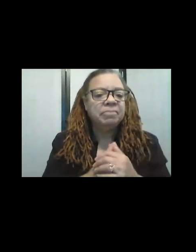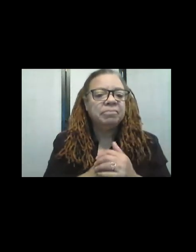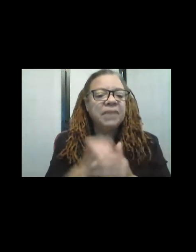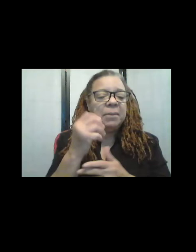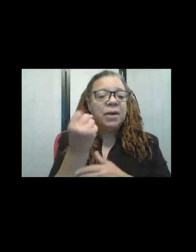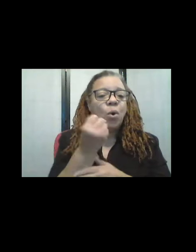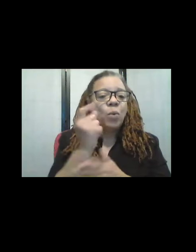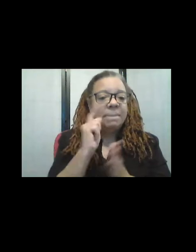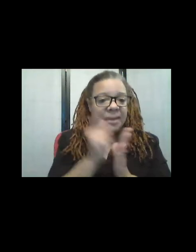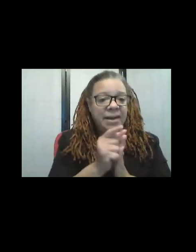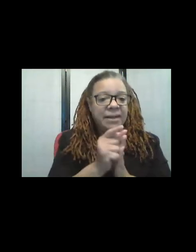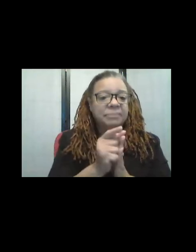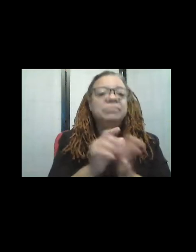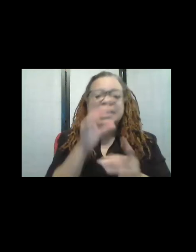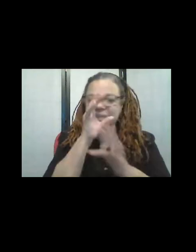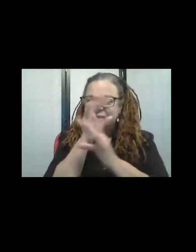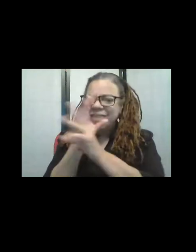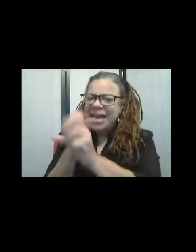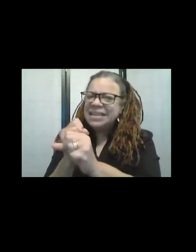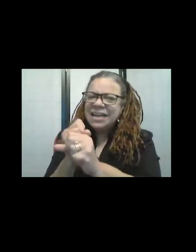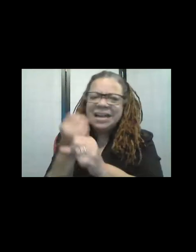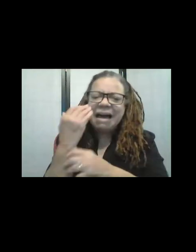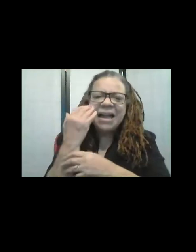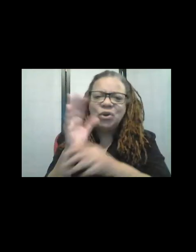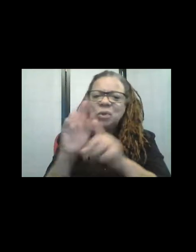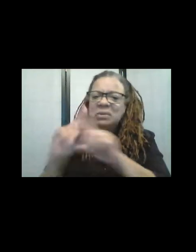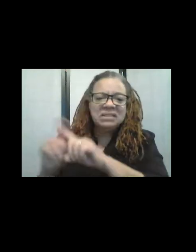This is fascinating! I didn't know there were so many different things to go